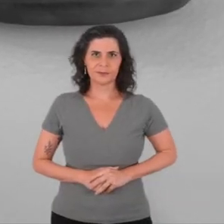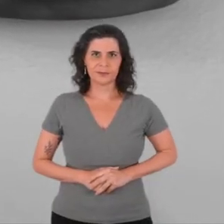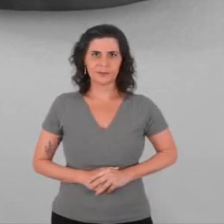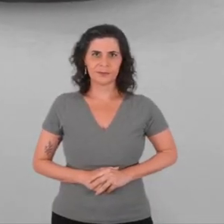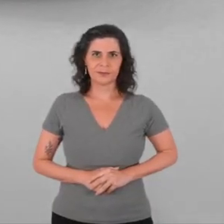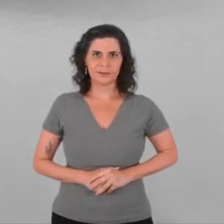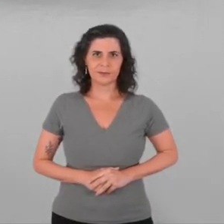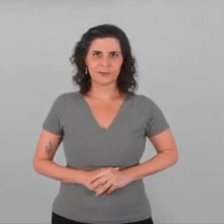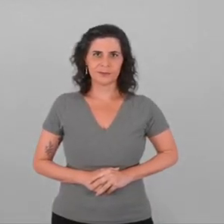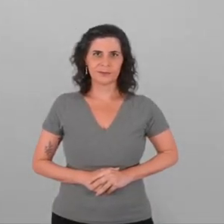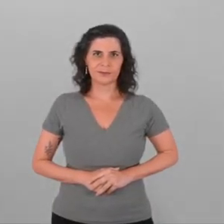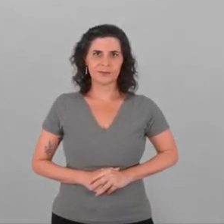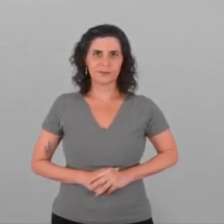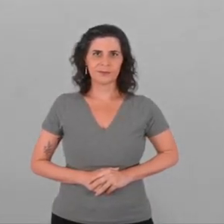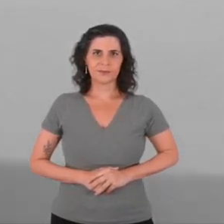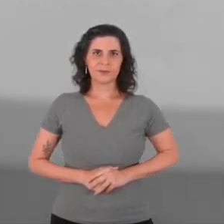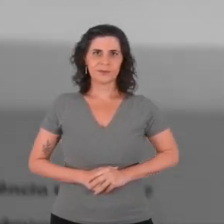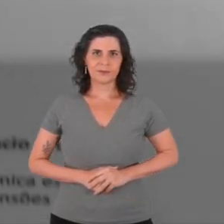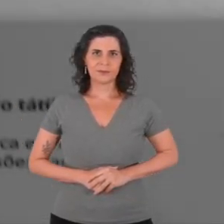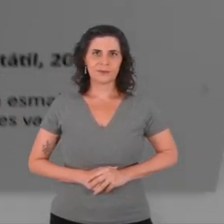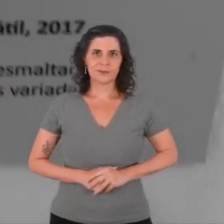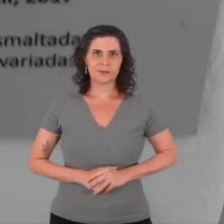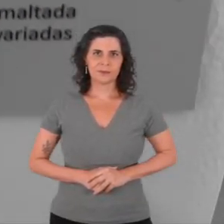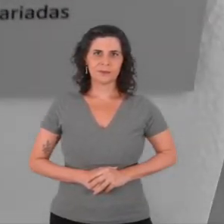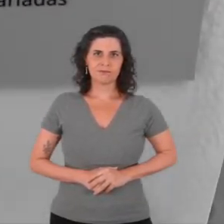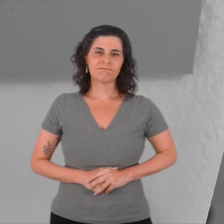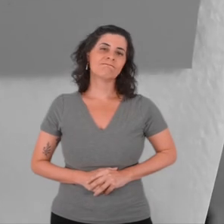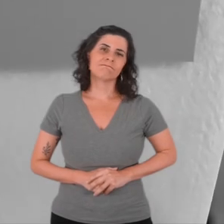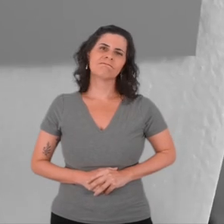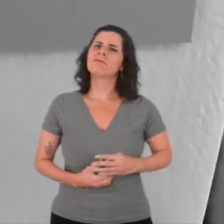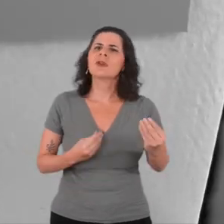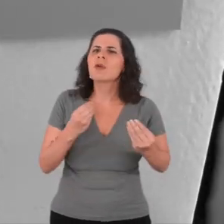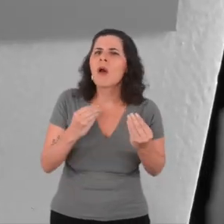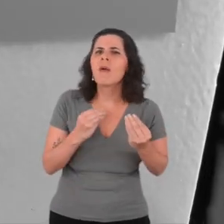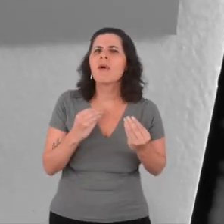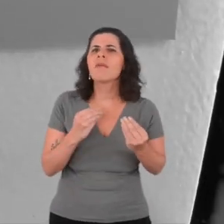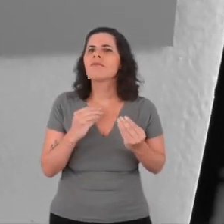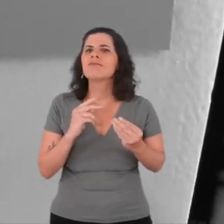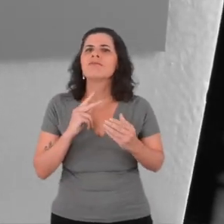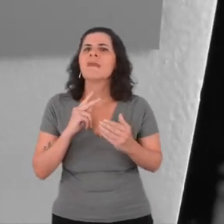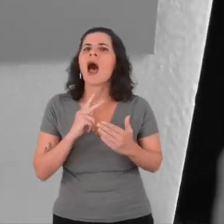As with the sculpture, there's not much around here. I didn't see it!